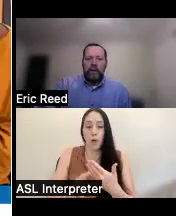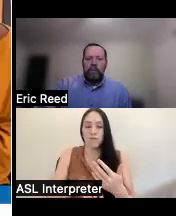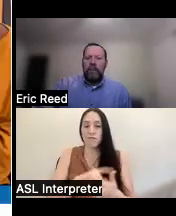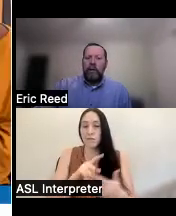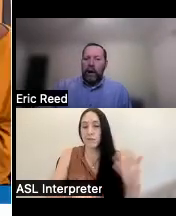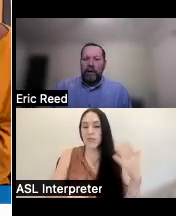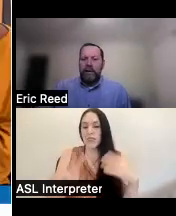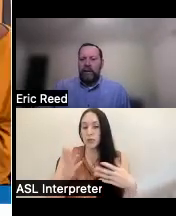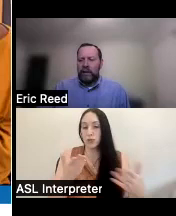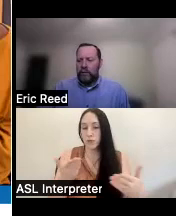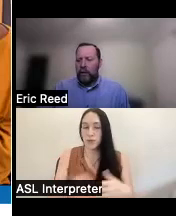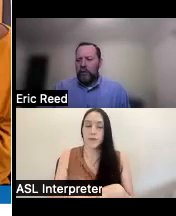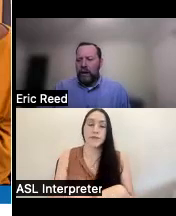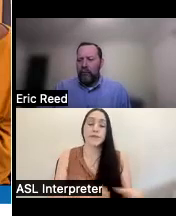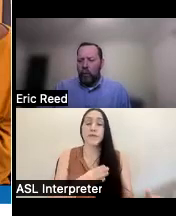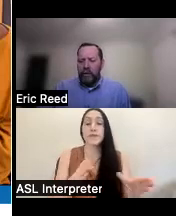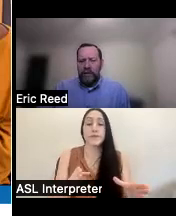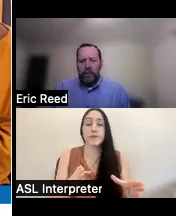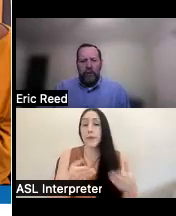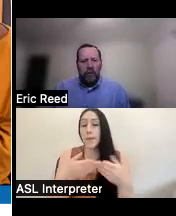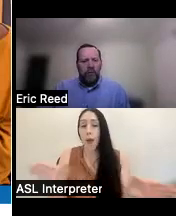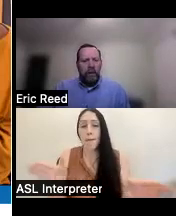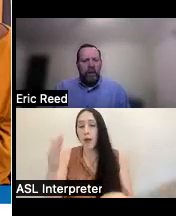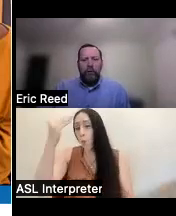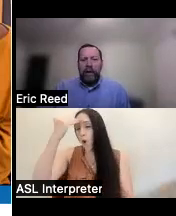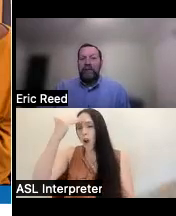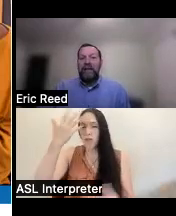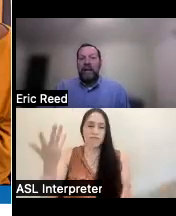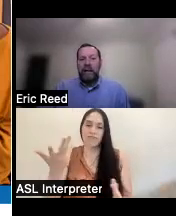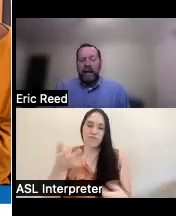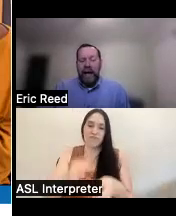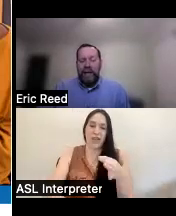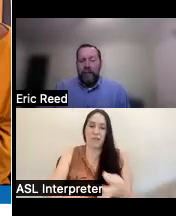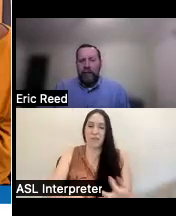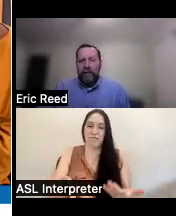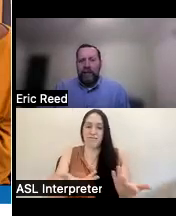public awareness is pretty straightforward and simple you hopefully have seen us at some events